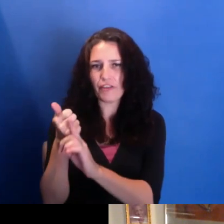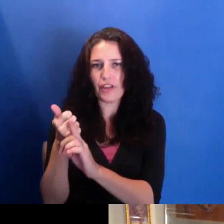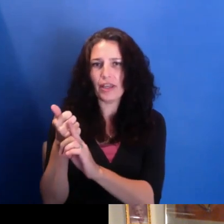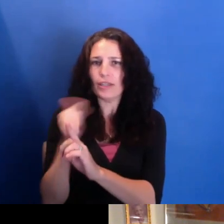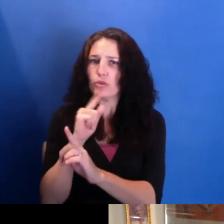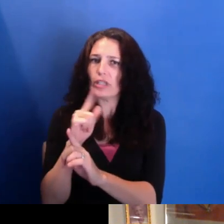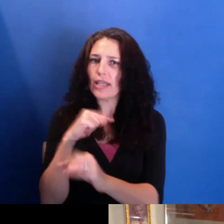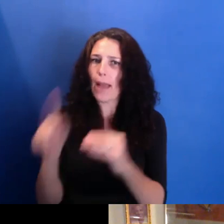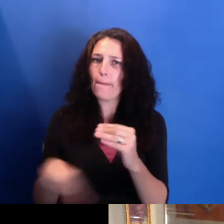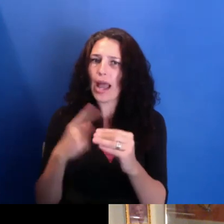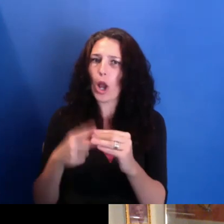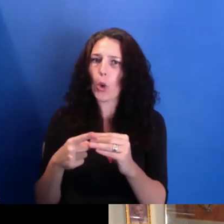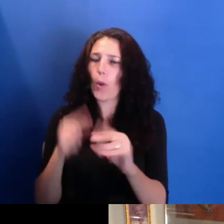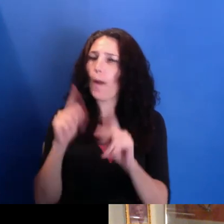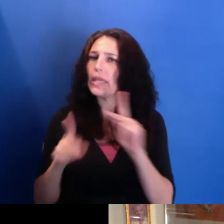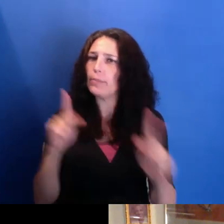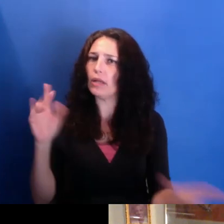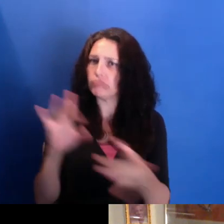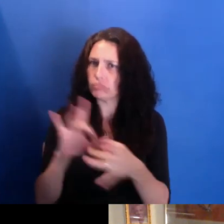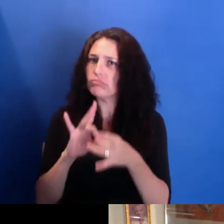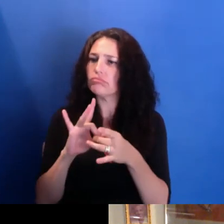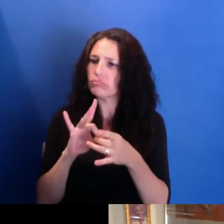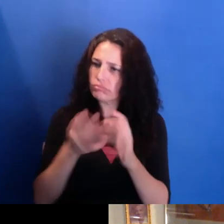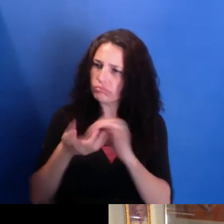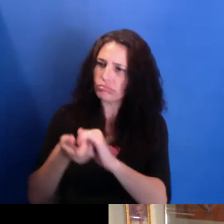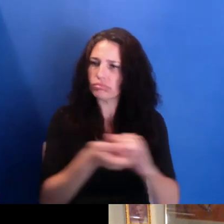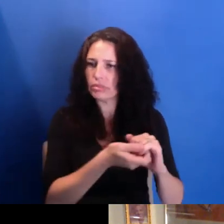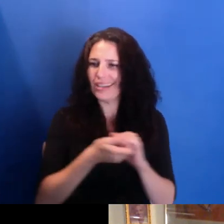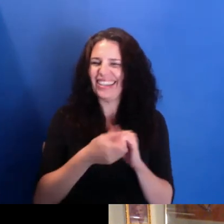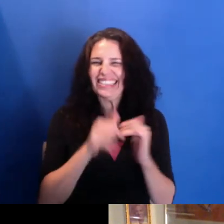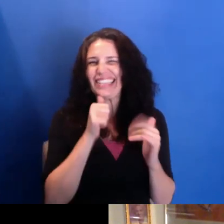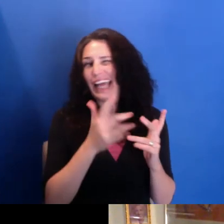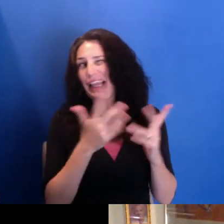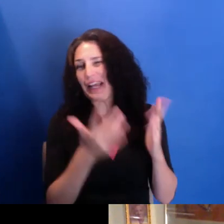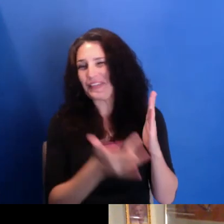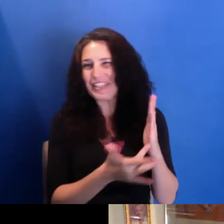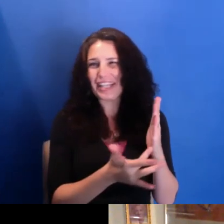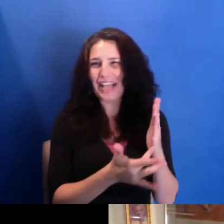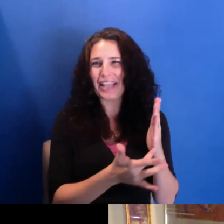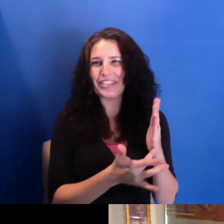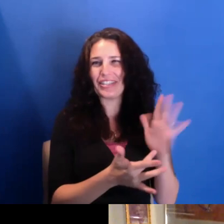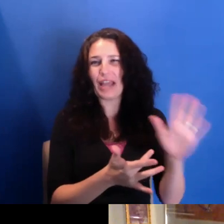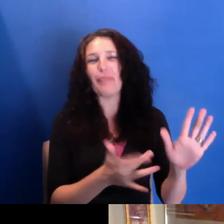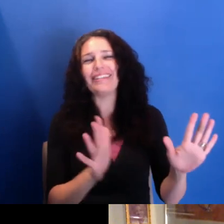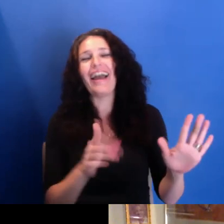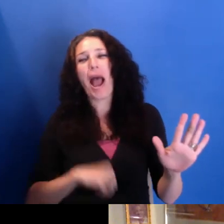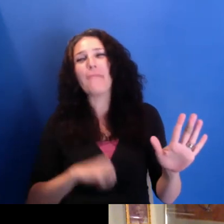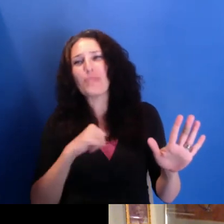It has not-- you know, we're not necessarily technology rich, although I-- you know, I'm glad-- I'm proud of the technology that we have.